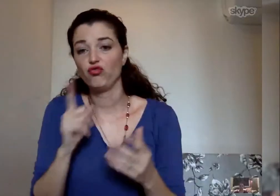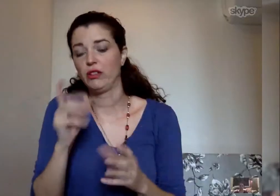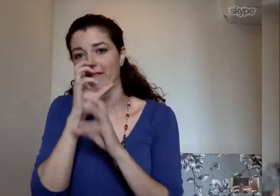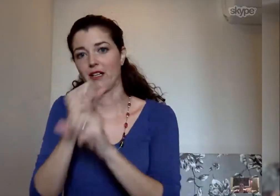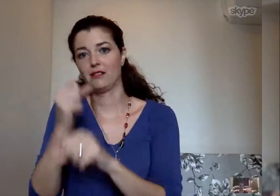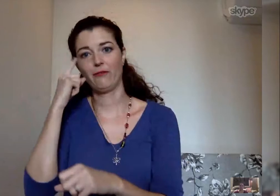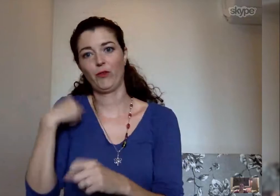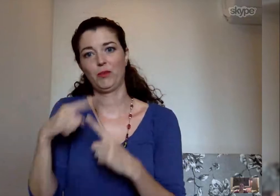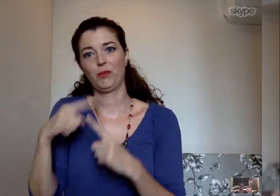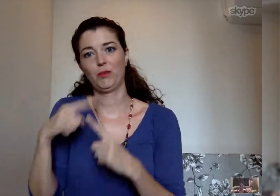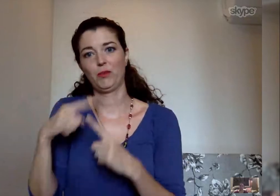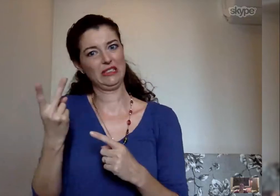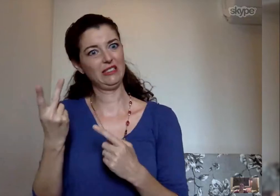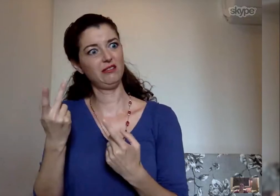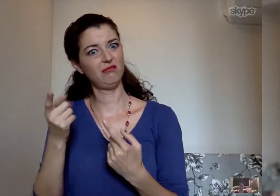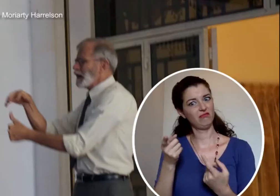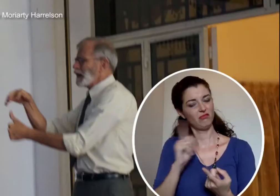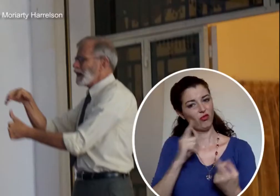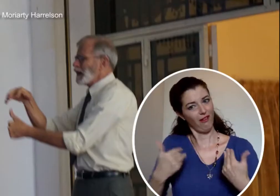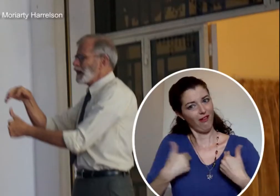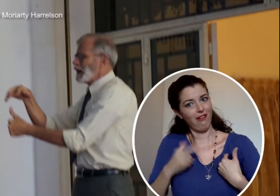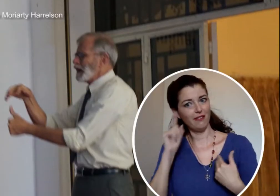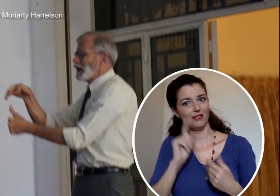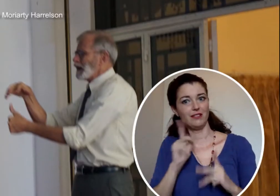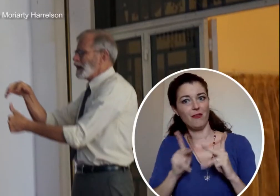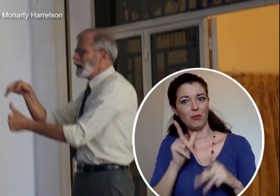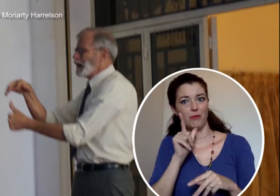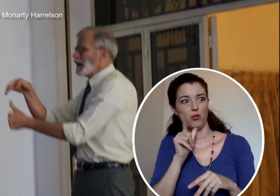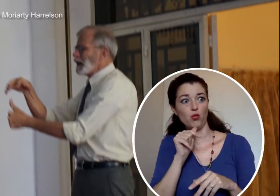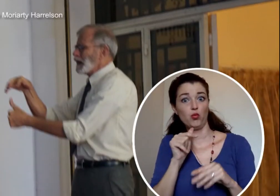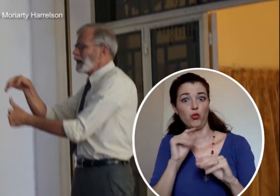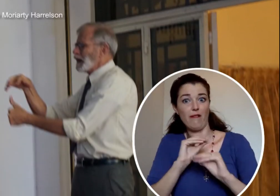before. It’s really fascinating for me to see that there really are deaf people who